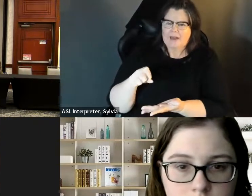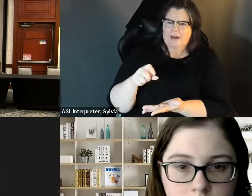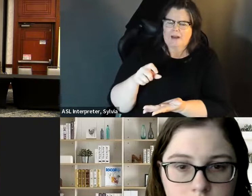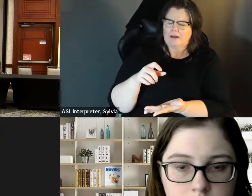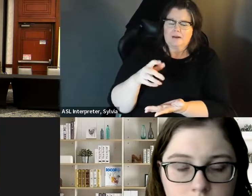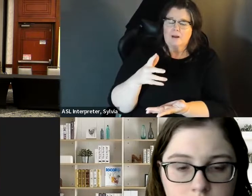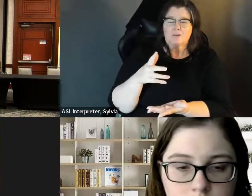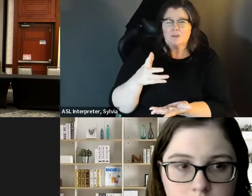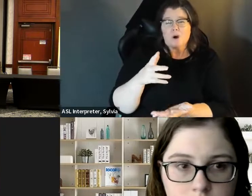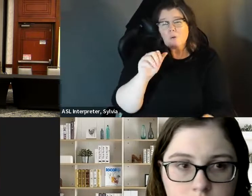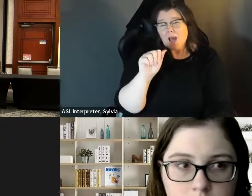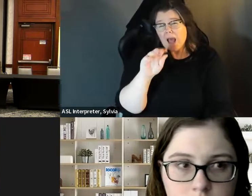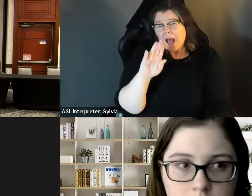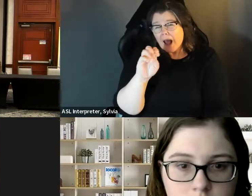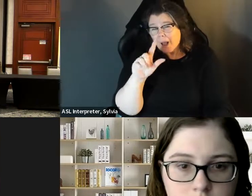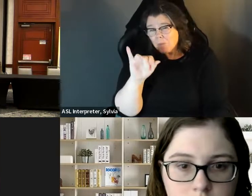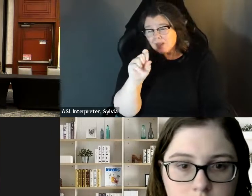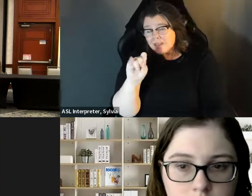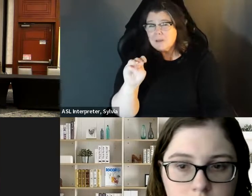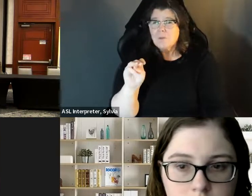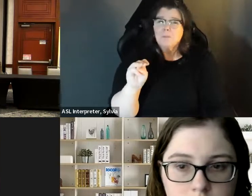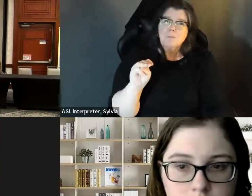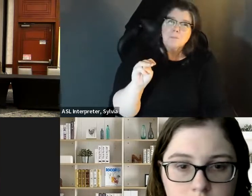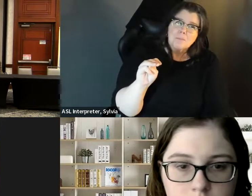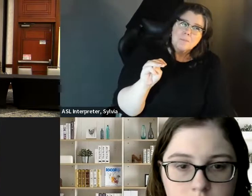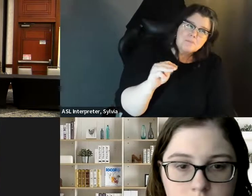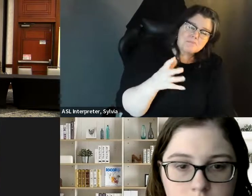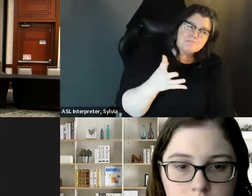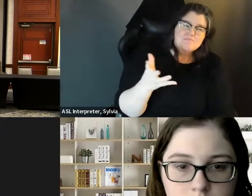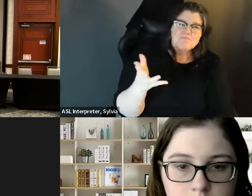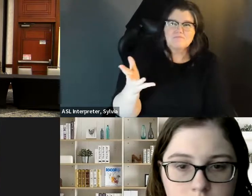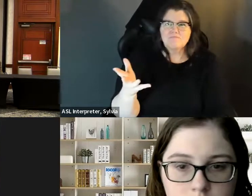figure out how to run, what we needed to do, what documents we needed to do while they were still figuring it out.